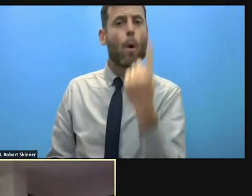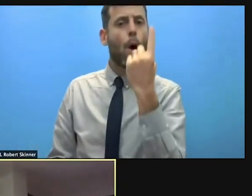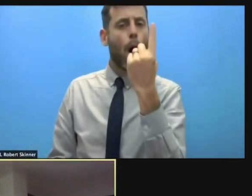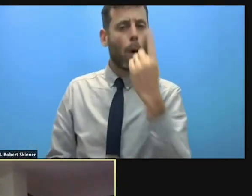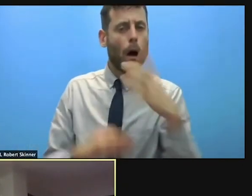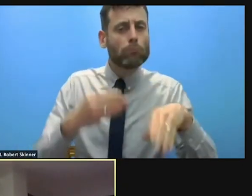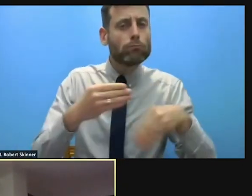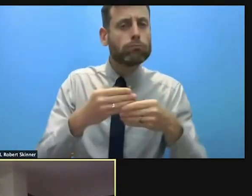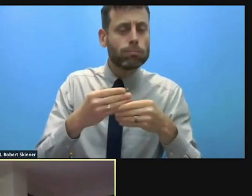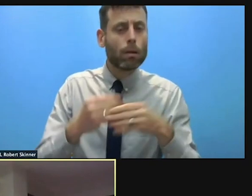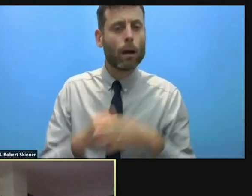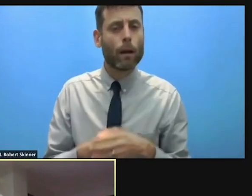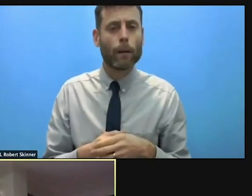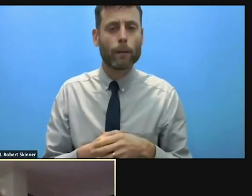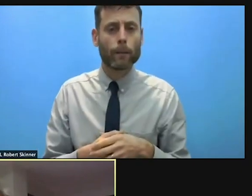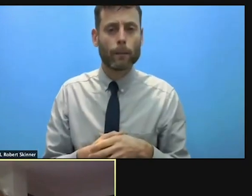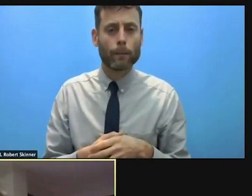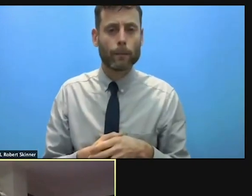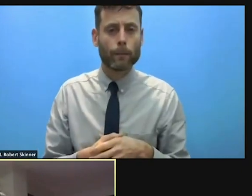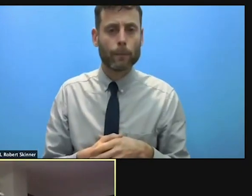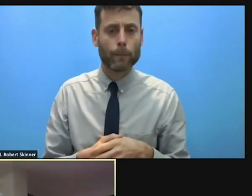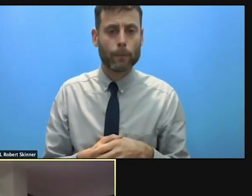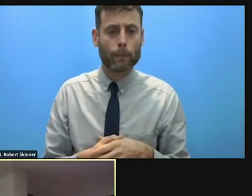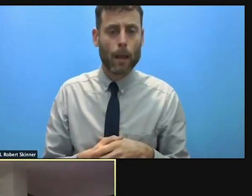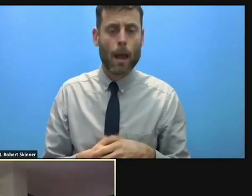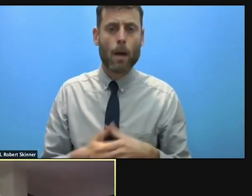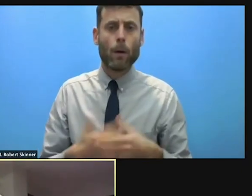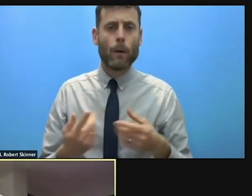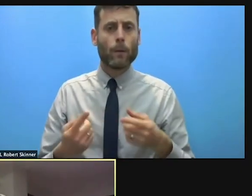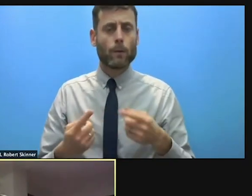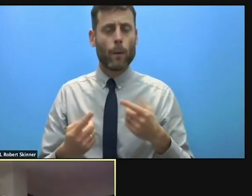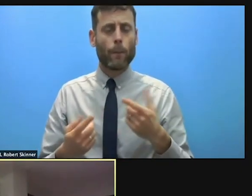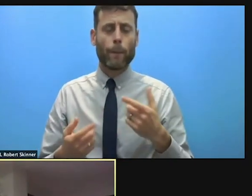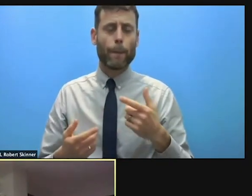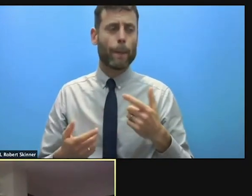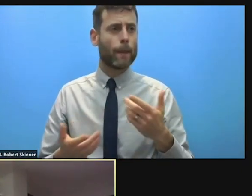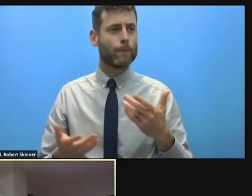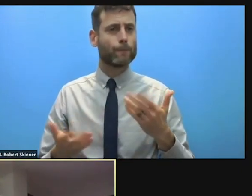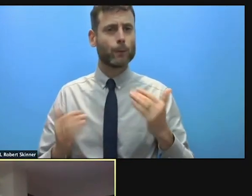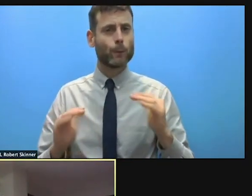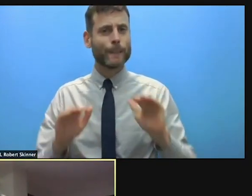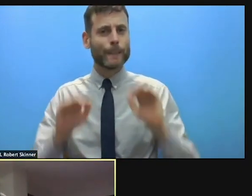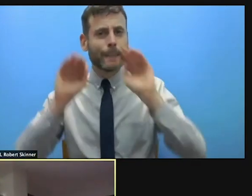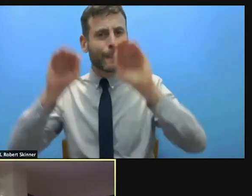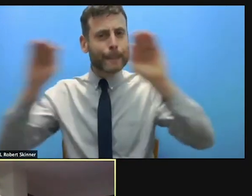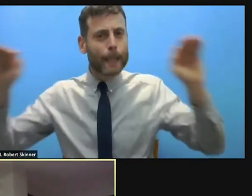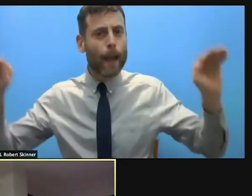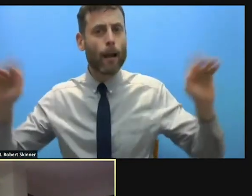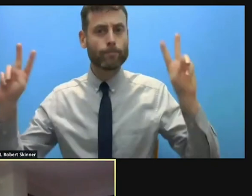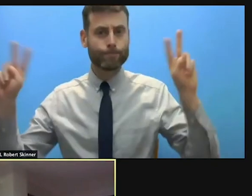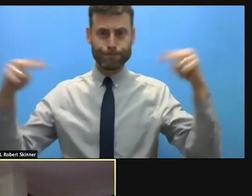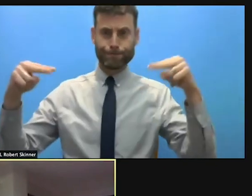ago how can we make the case for funding for protection and of course I would like to throw